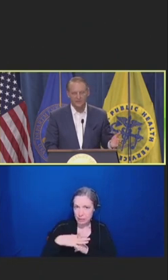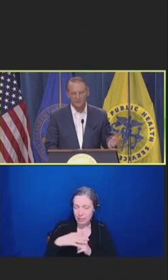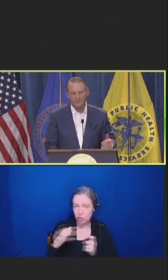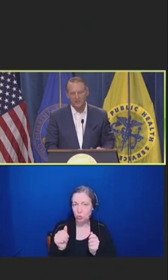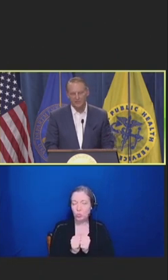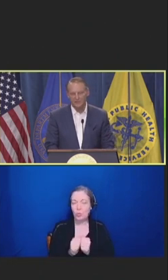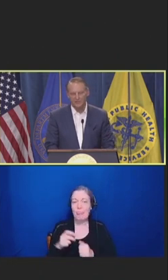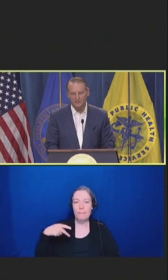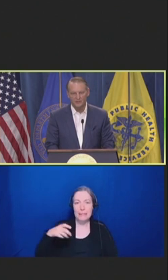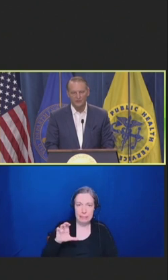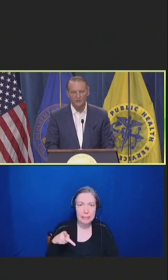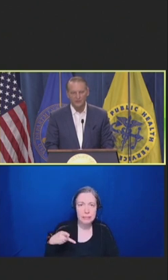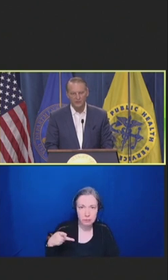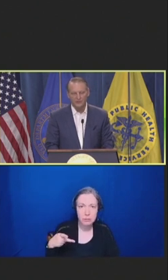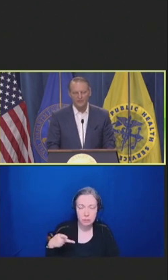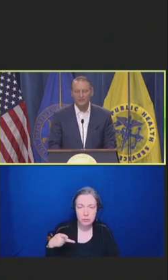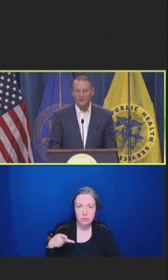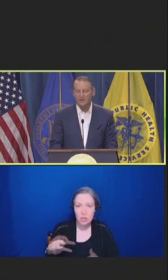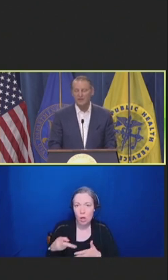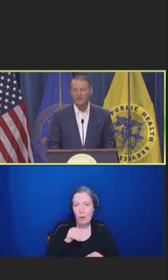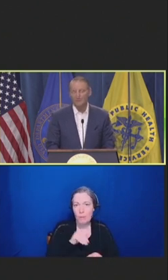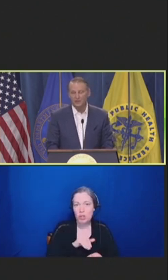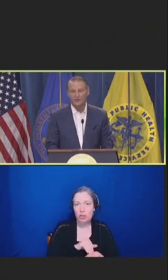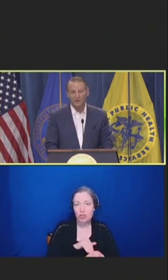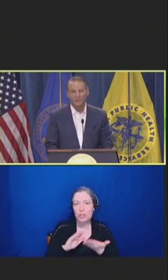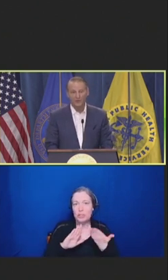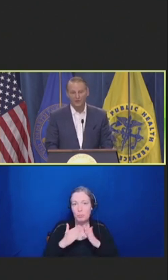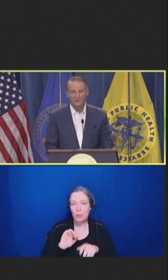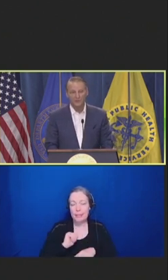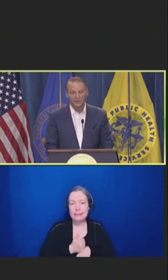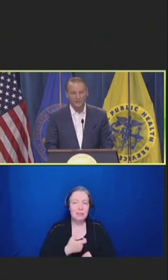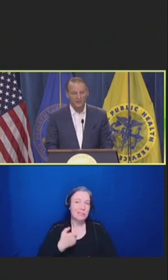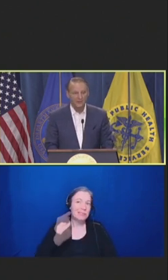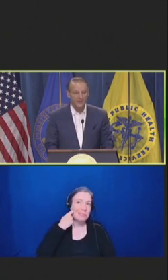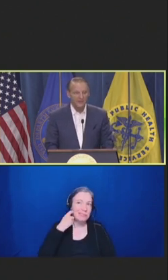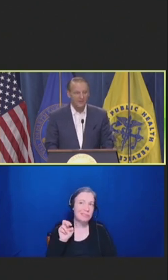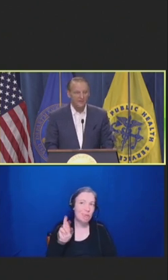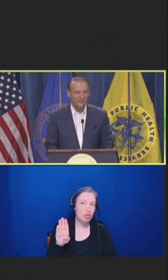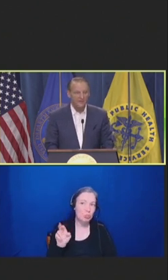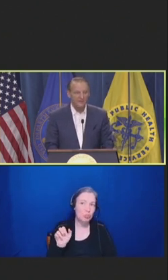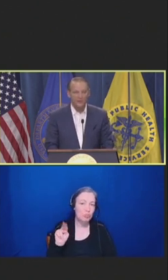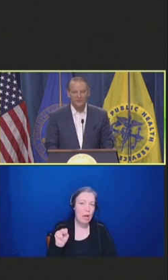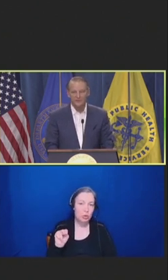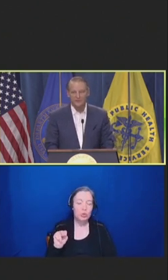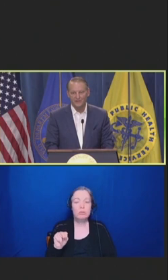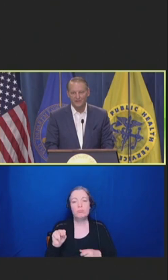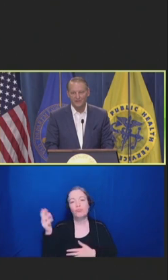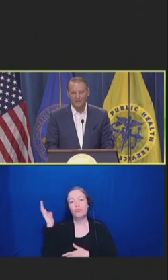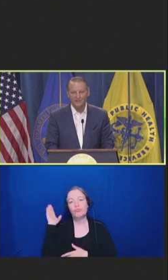So, Dr. Brown just started and concluded her remarks with kind of the focus of physicians